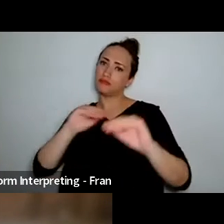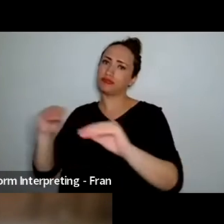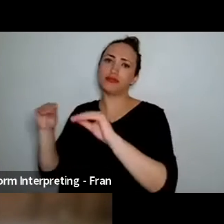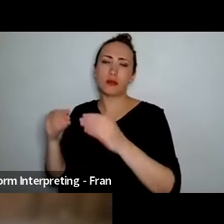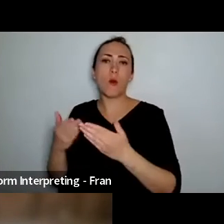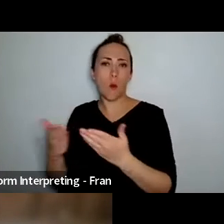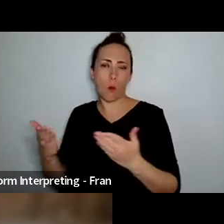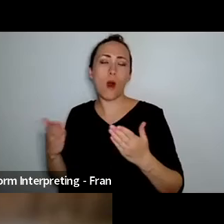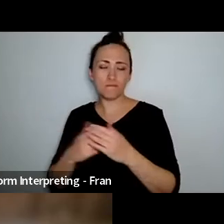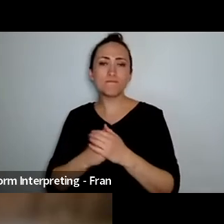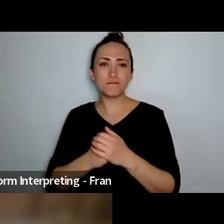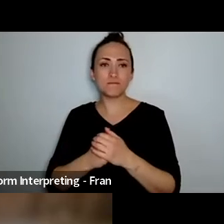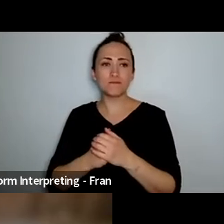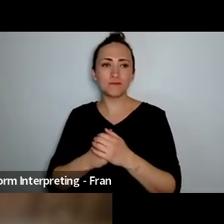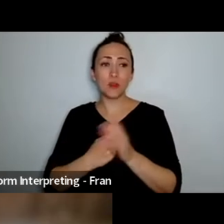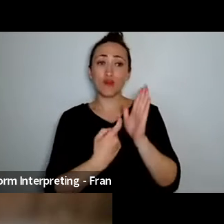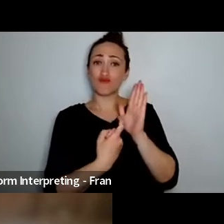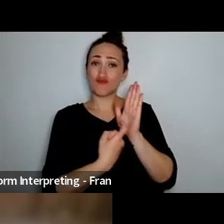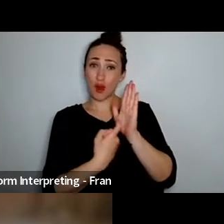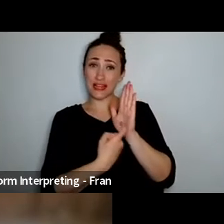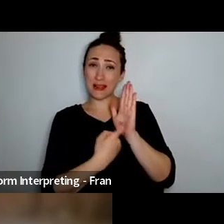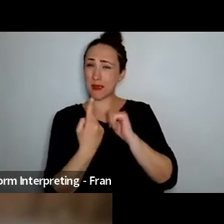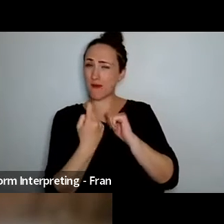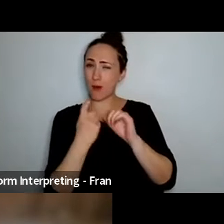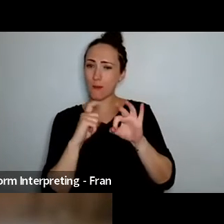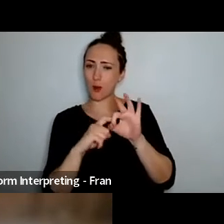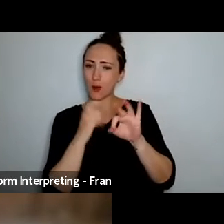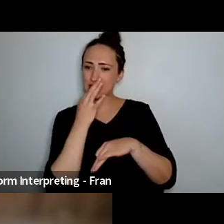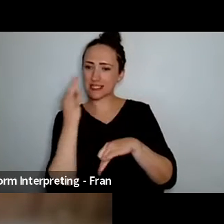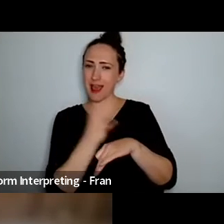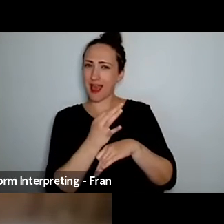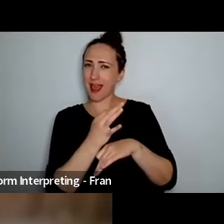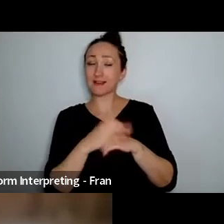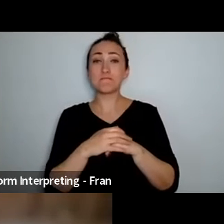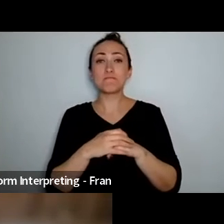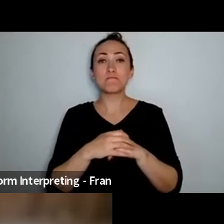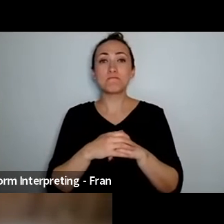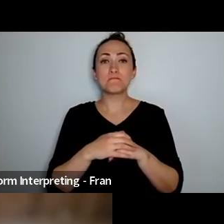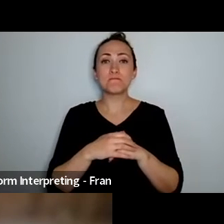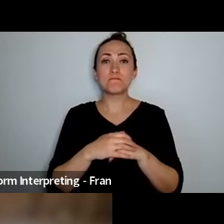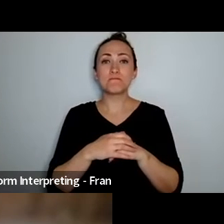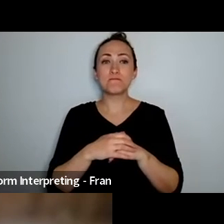I want to ask one more question to you, my brother: What do you do to enhance your mana?